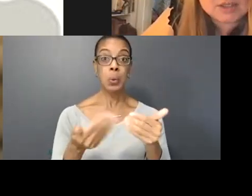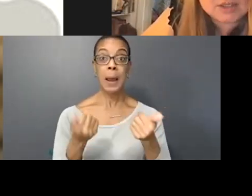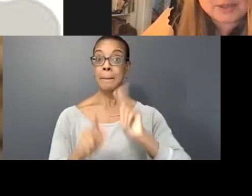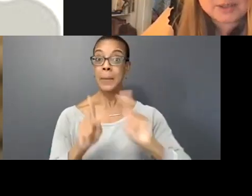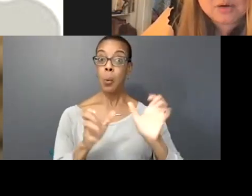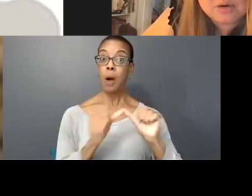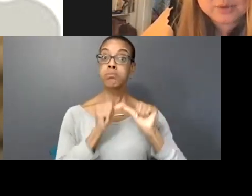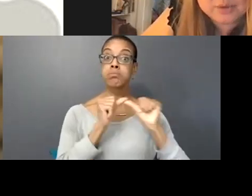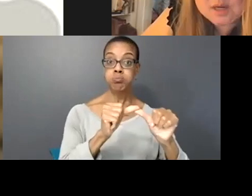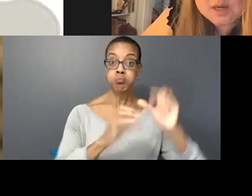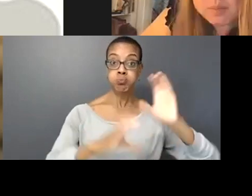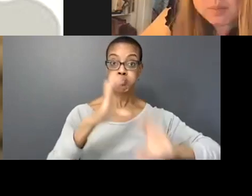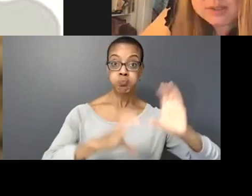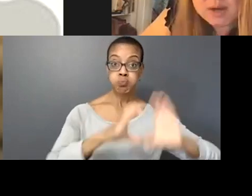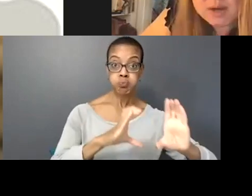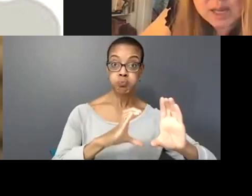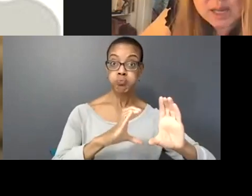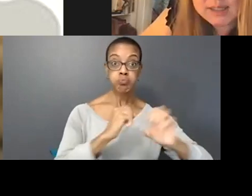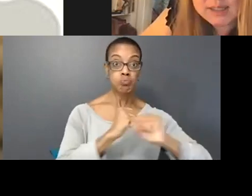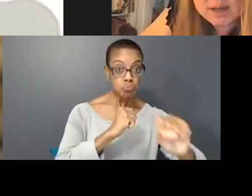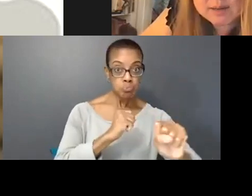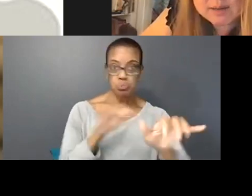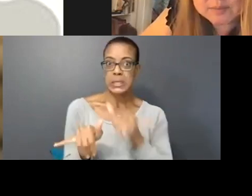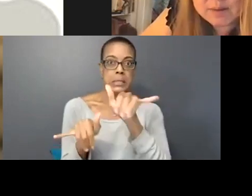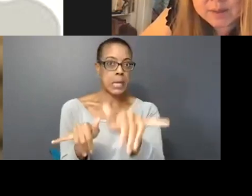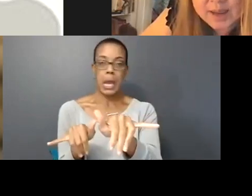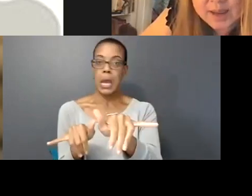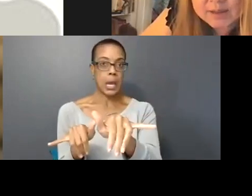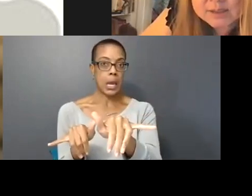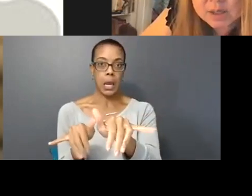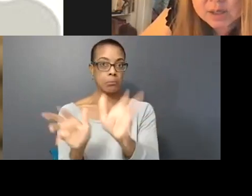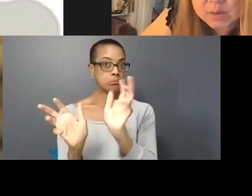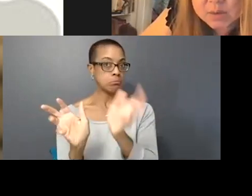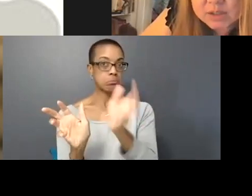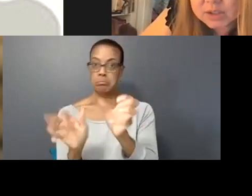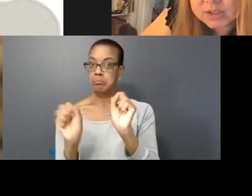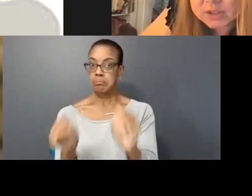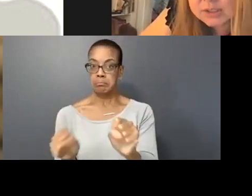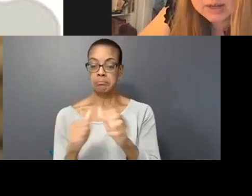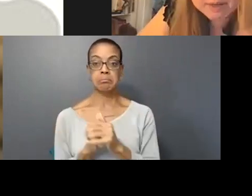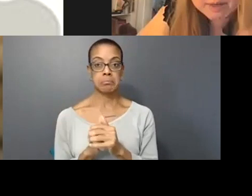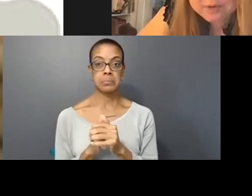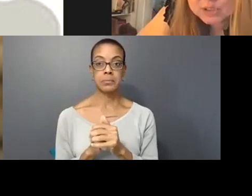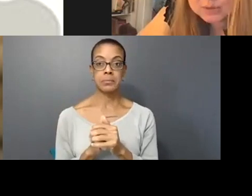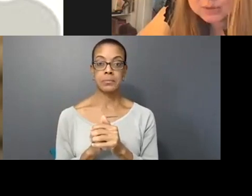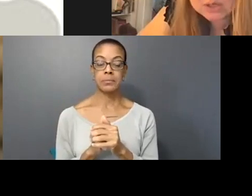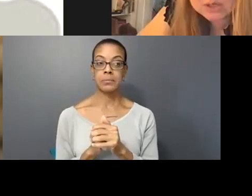bit longer, we'll we'll stay online and we can but if you do need to go